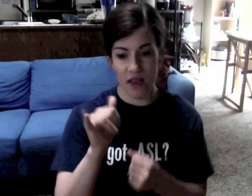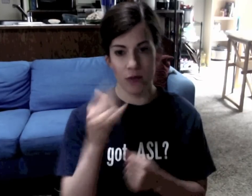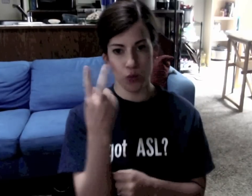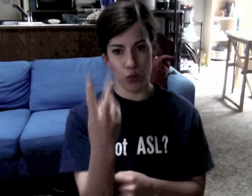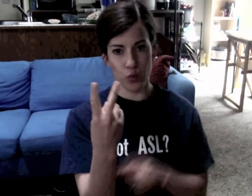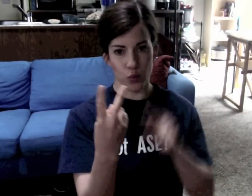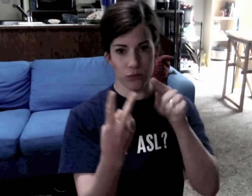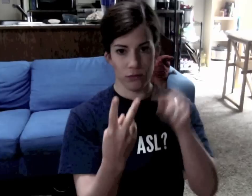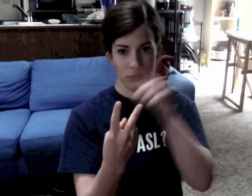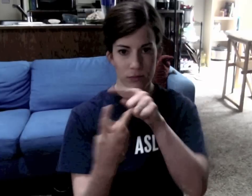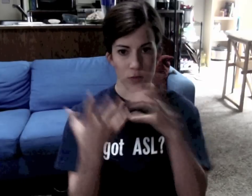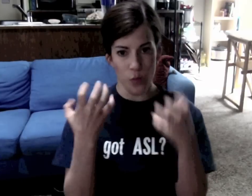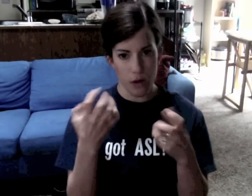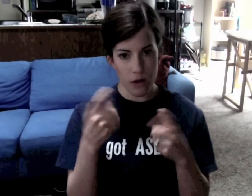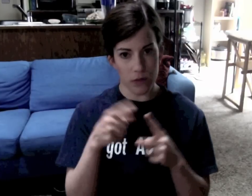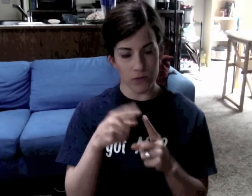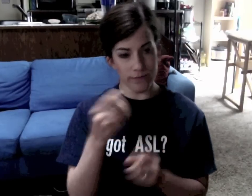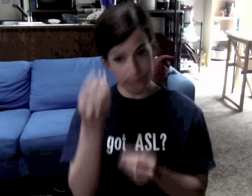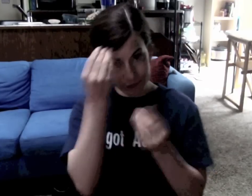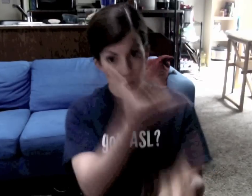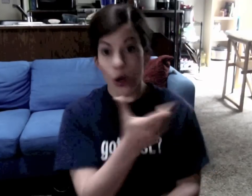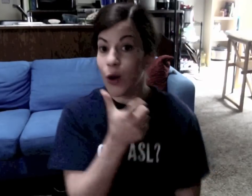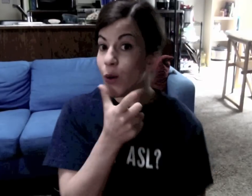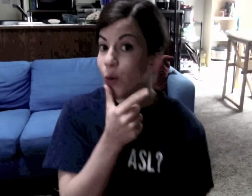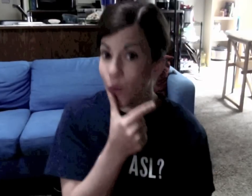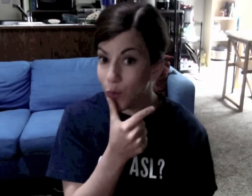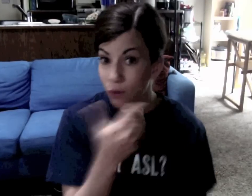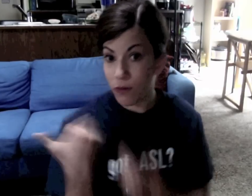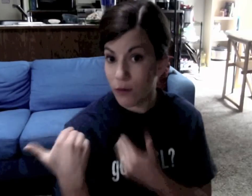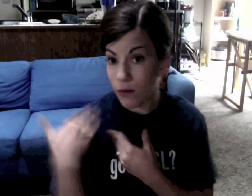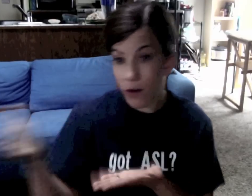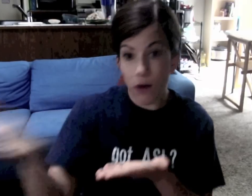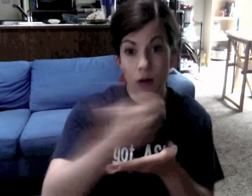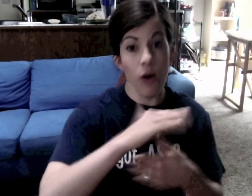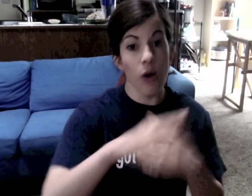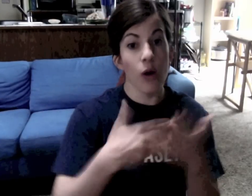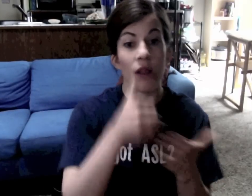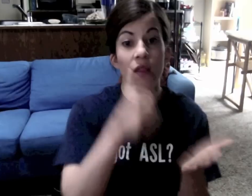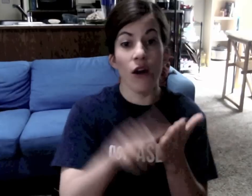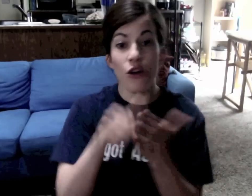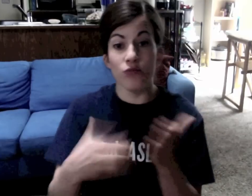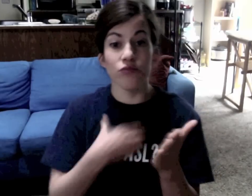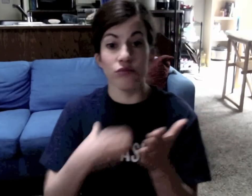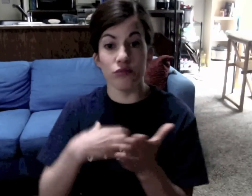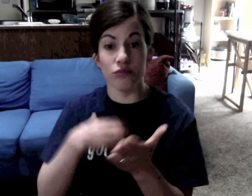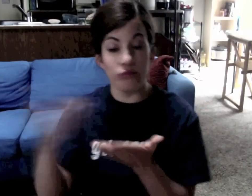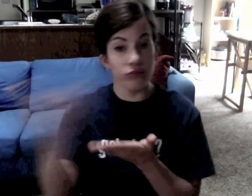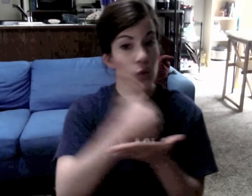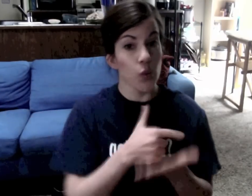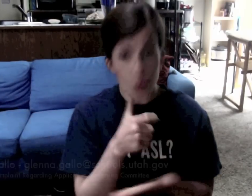These are the two complaints we need to write. Who do we send our complaints? Who is in charge of collecting the complaints regarding to the committee?